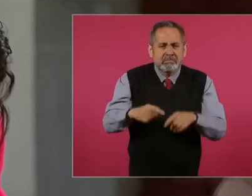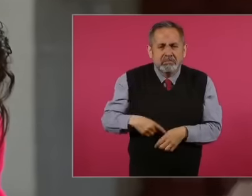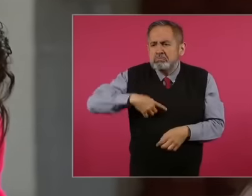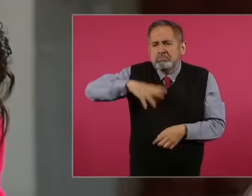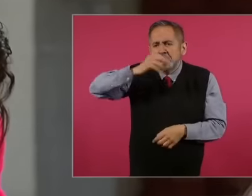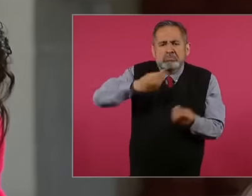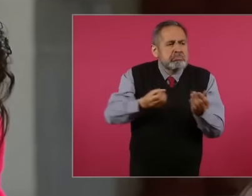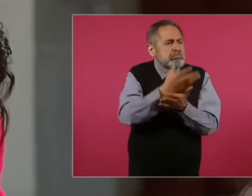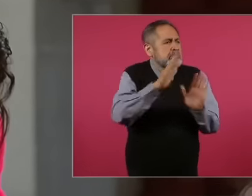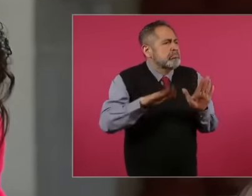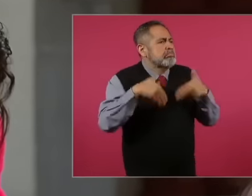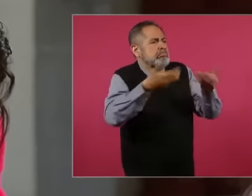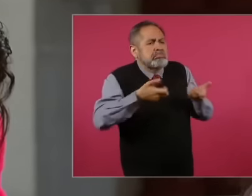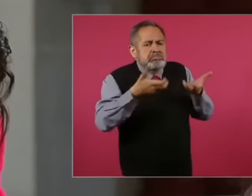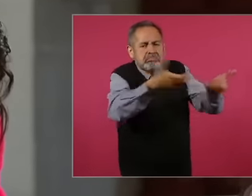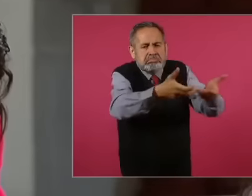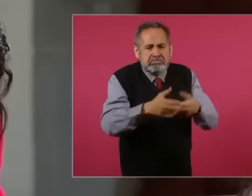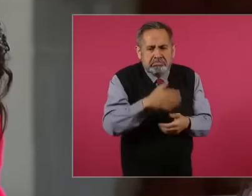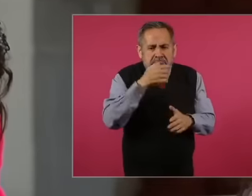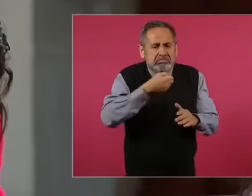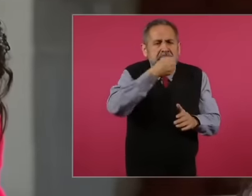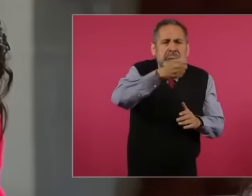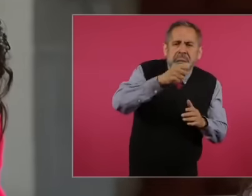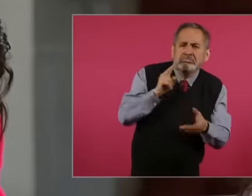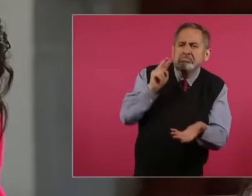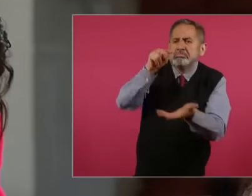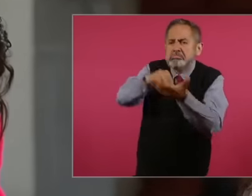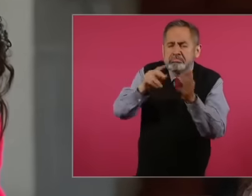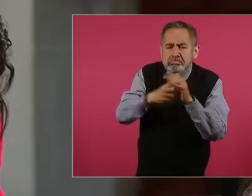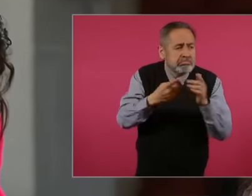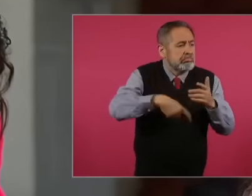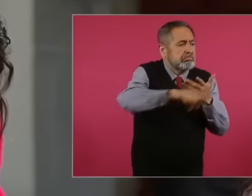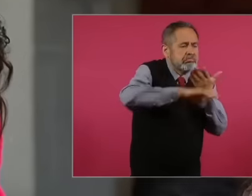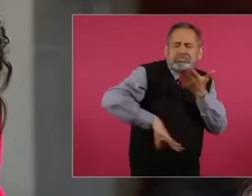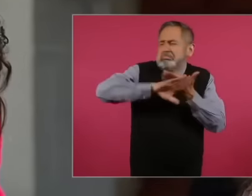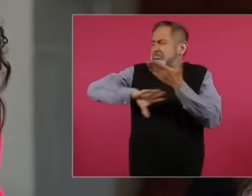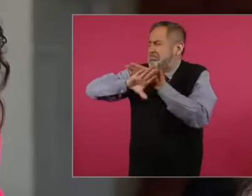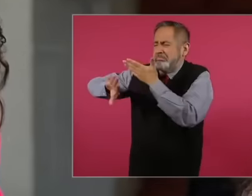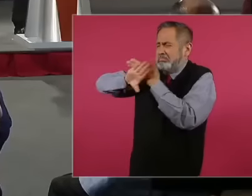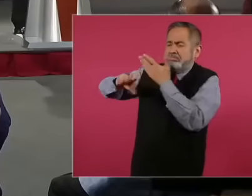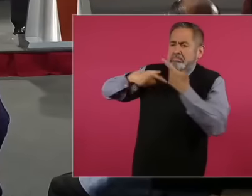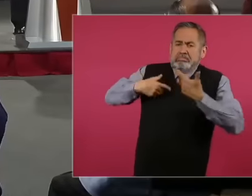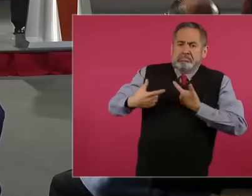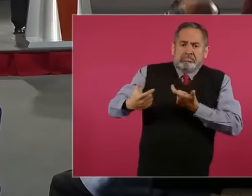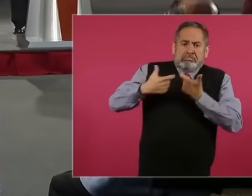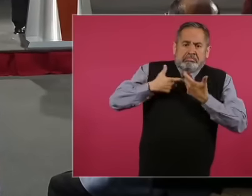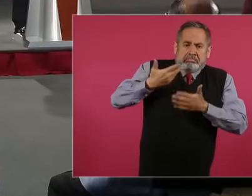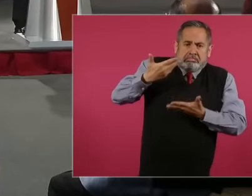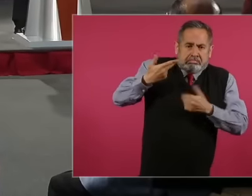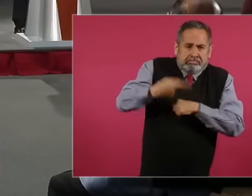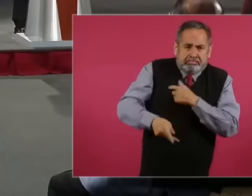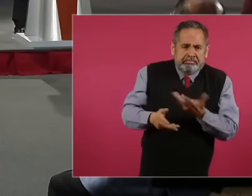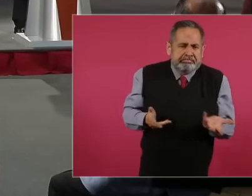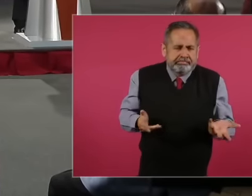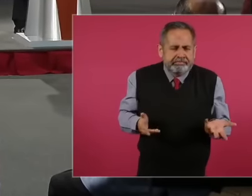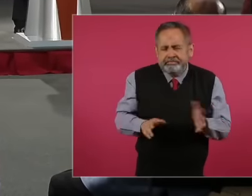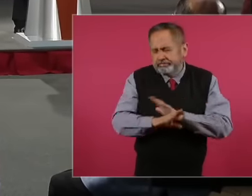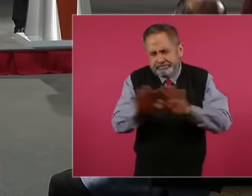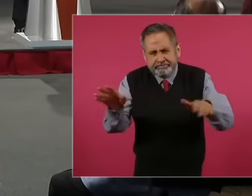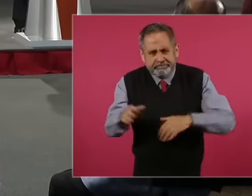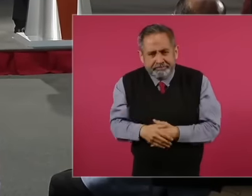street or cover your events. Why? Because they attack me, that is, this already happened. Yesterday you said this